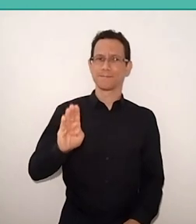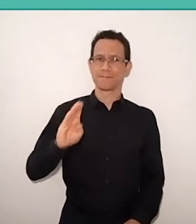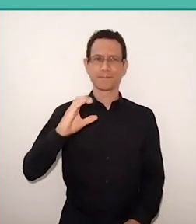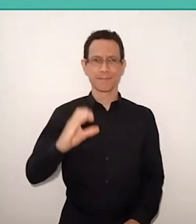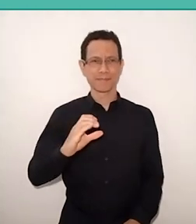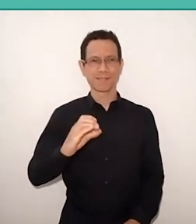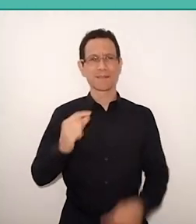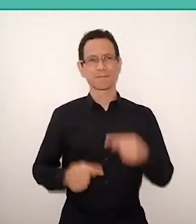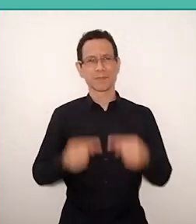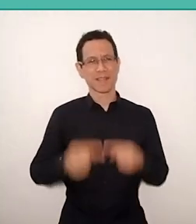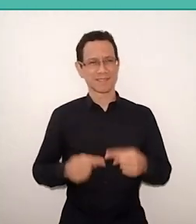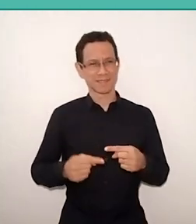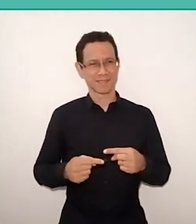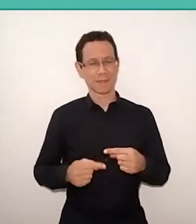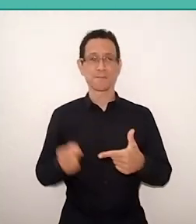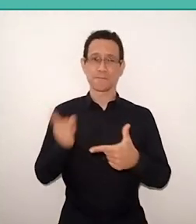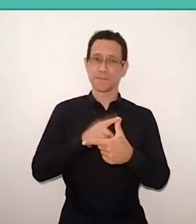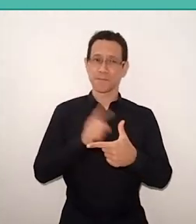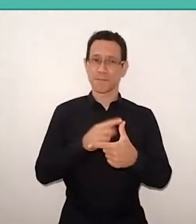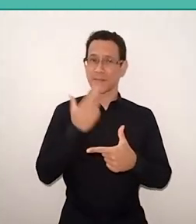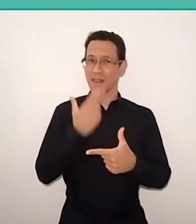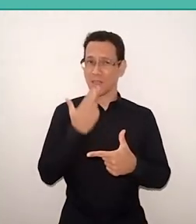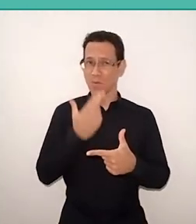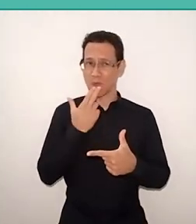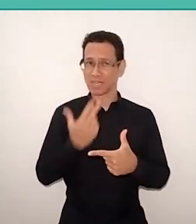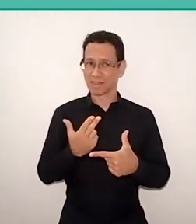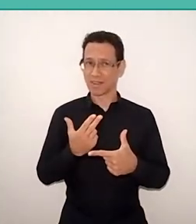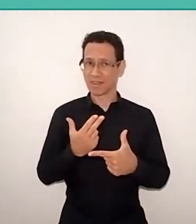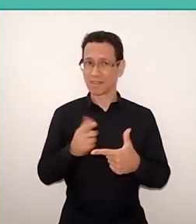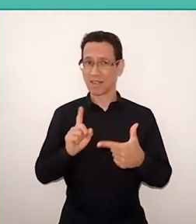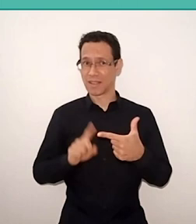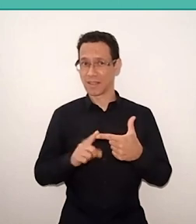and linguistic literacy, one being the basis of the other. political literacy,